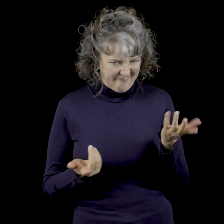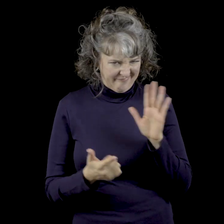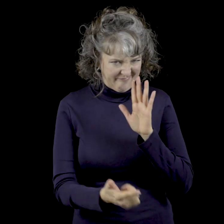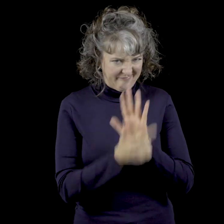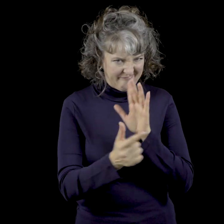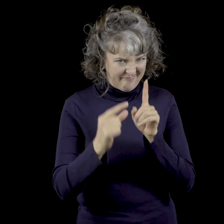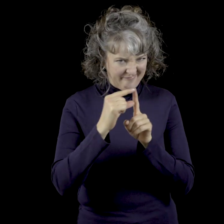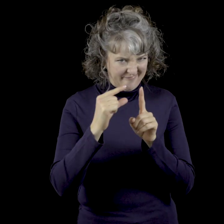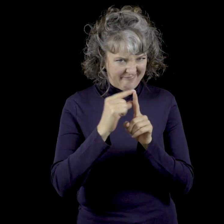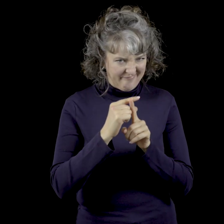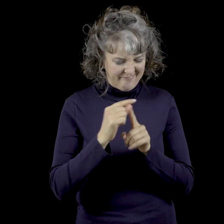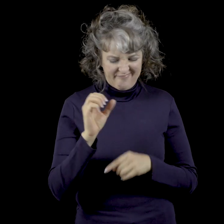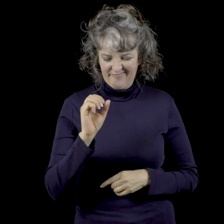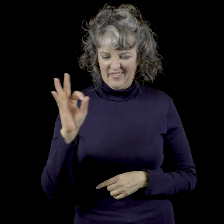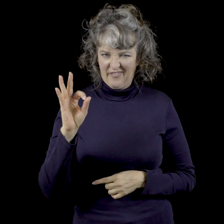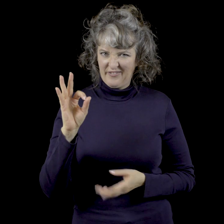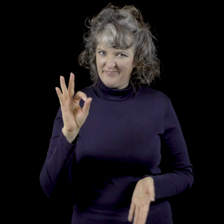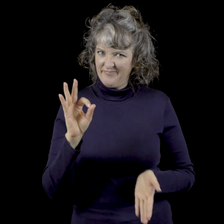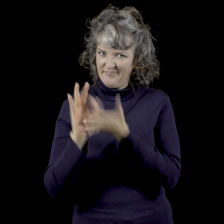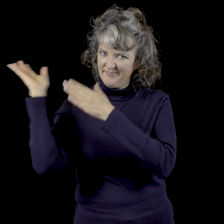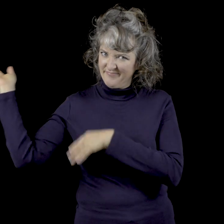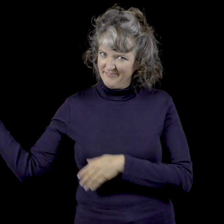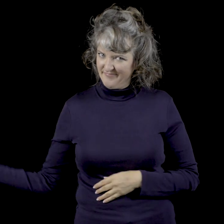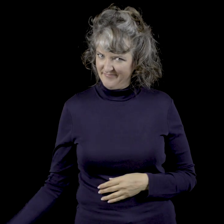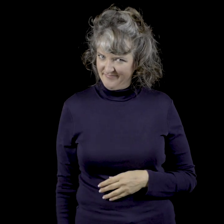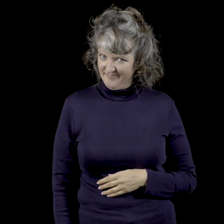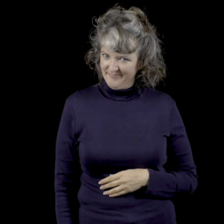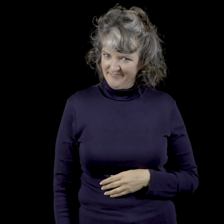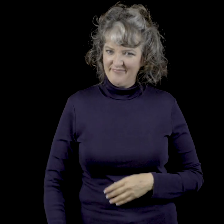On my banned list. Say goodbye to "of".